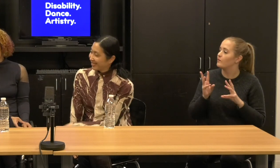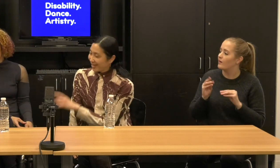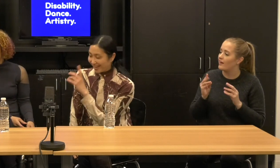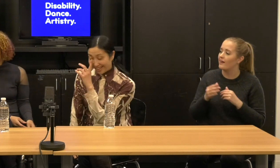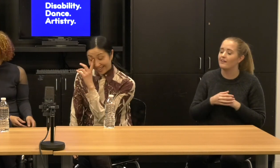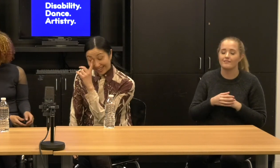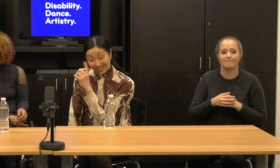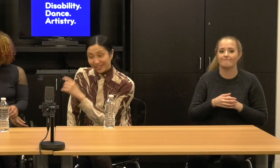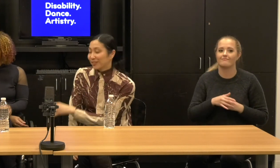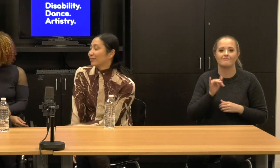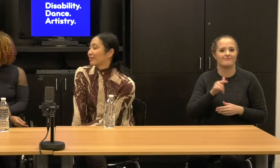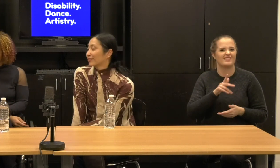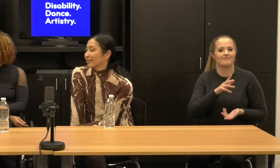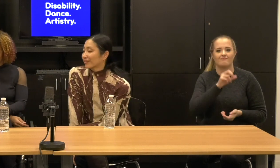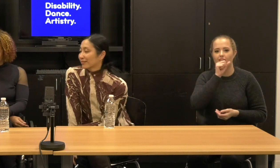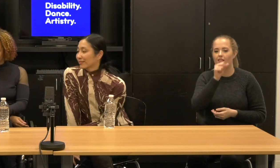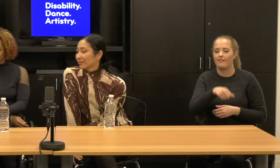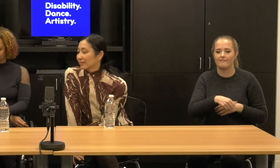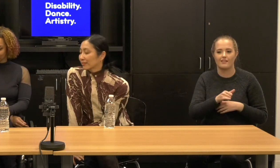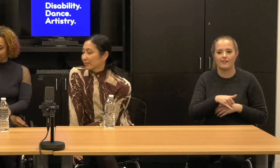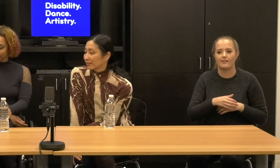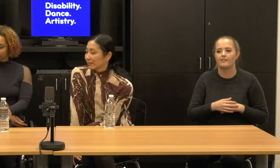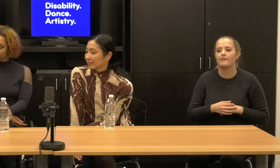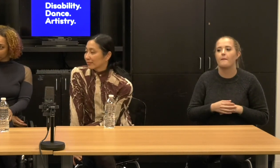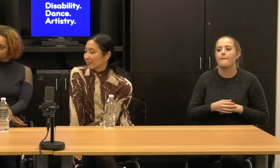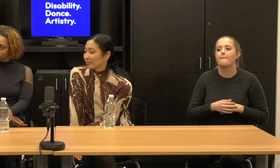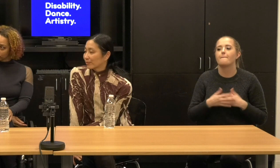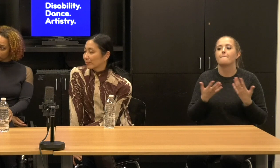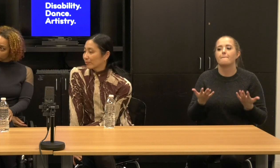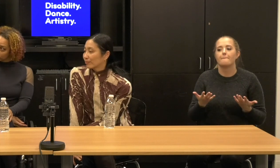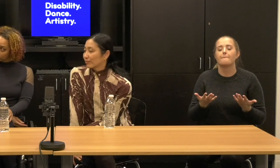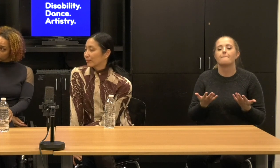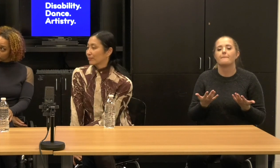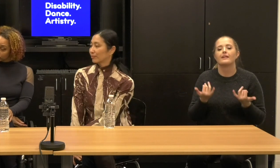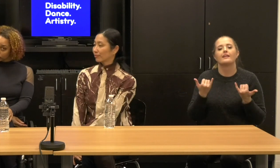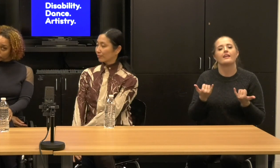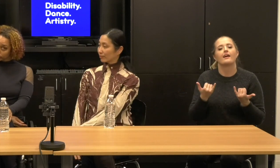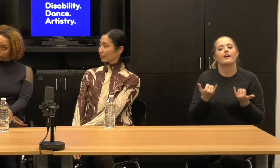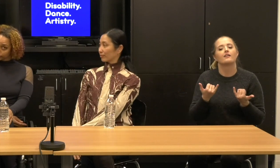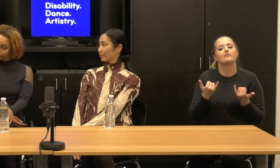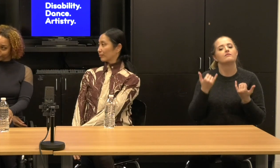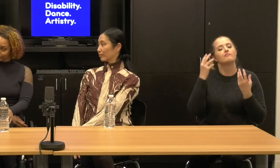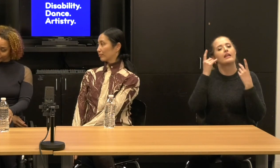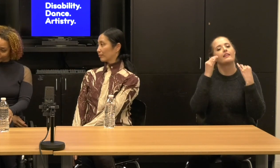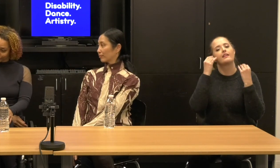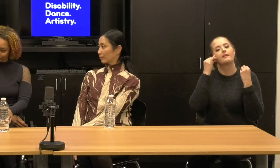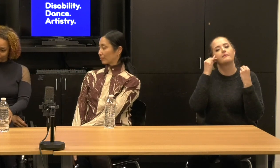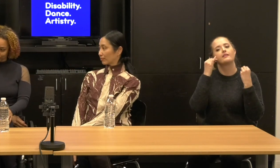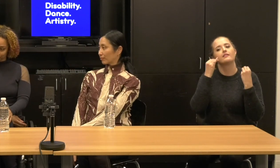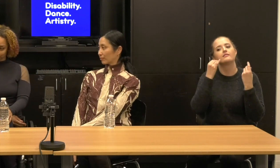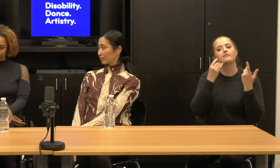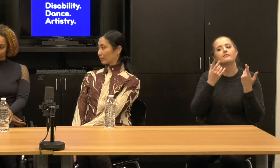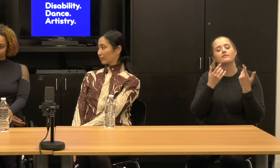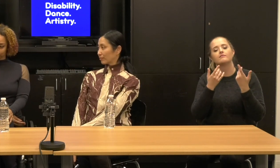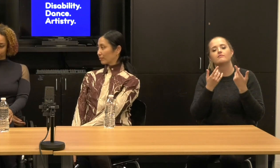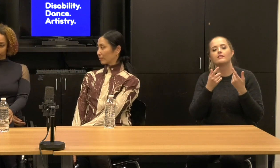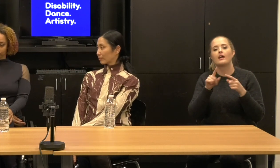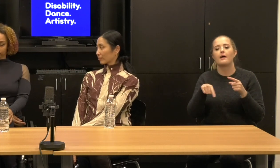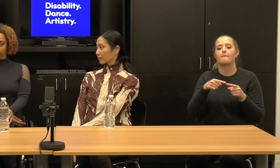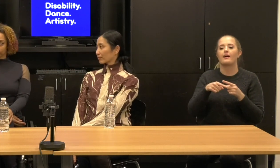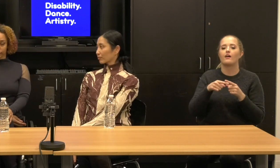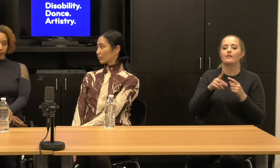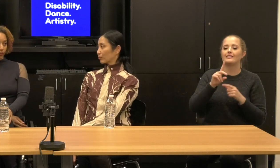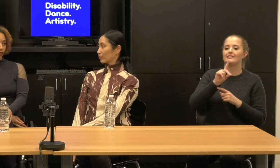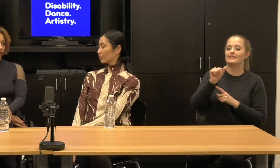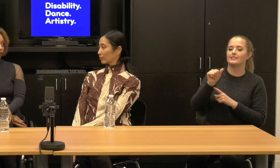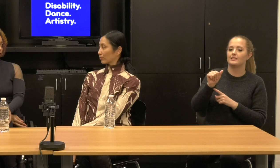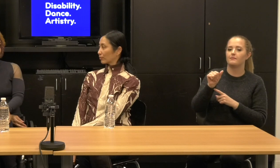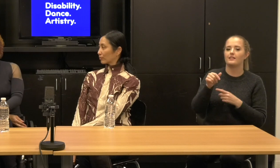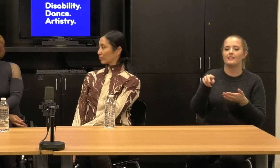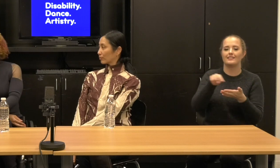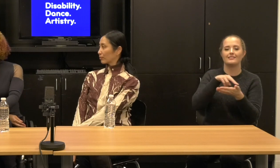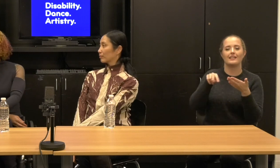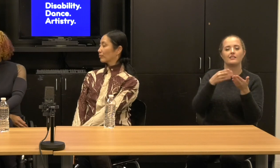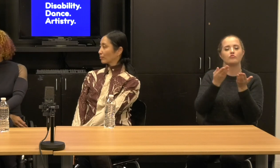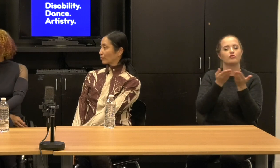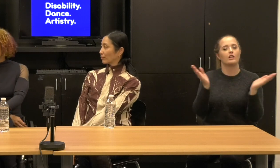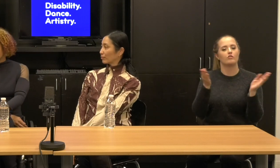So let's think a little bit, about the field, you know about disability dance generally.